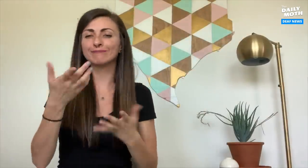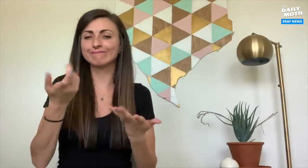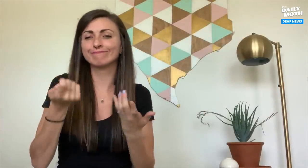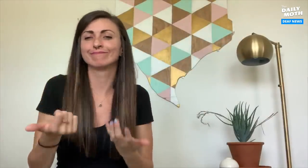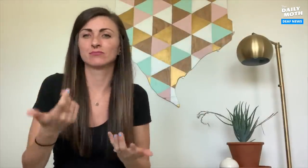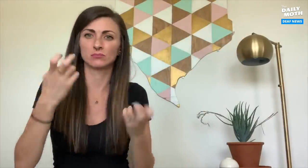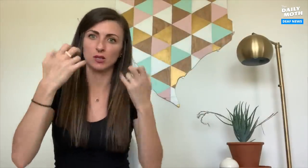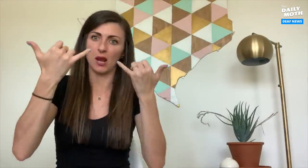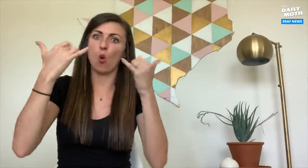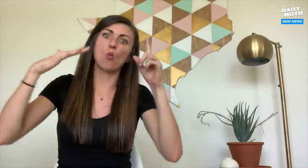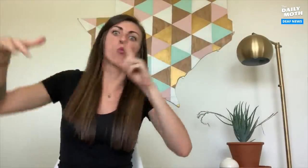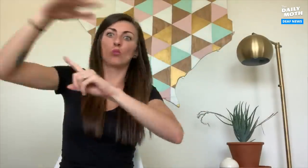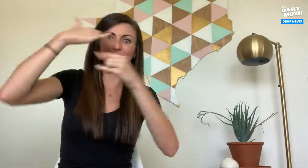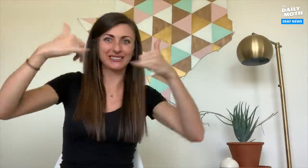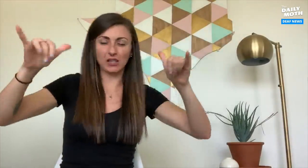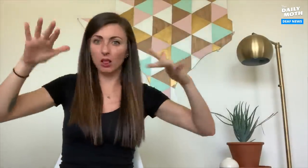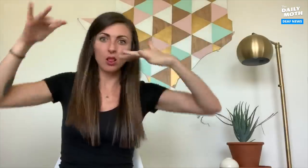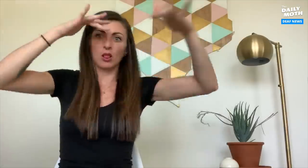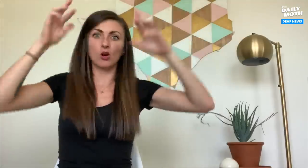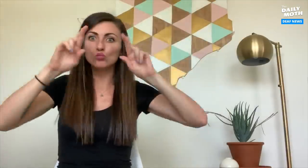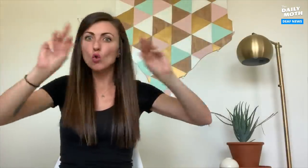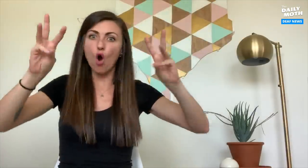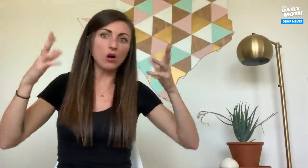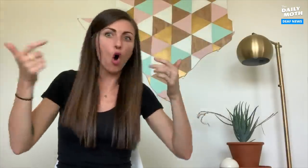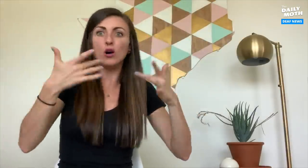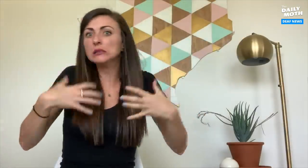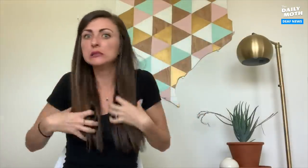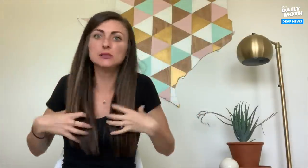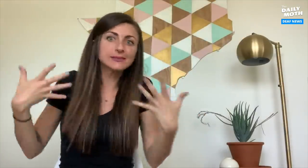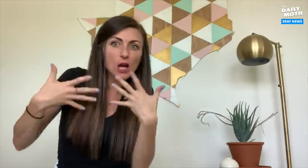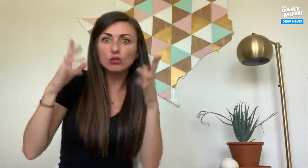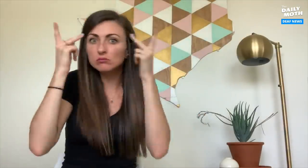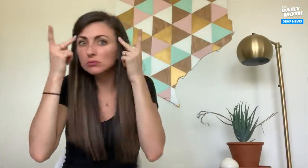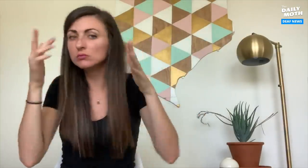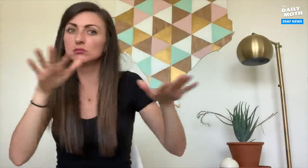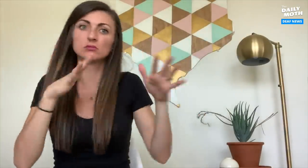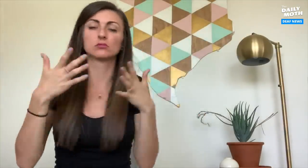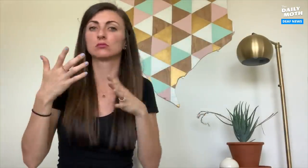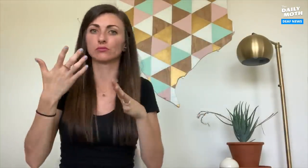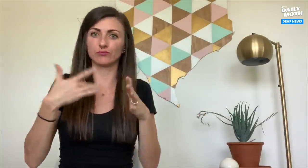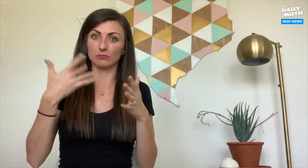the current environment that's full of raw emotion, anxiety, fear and panic.